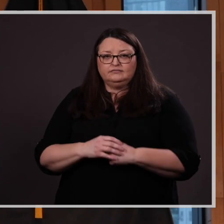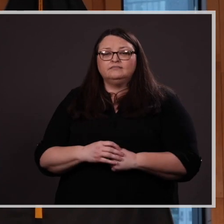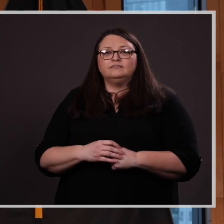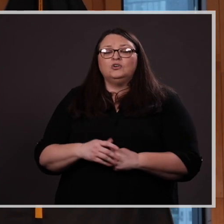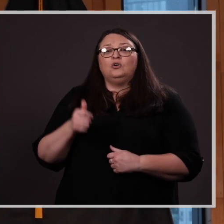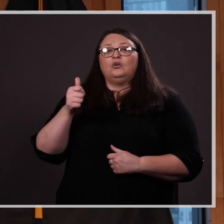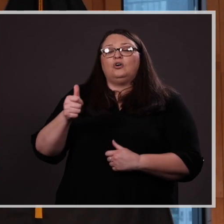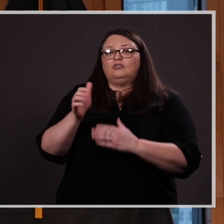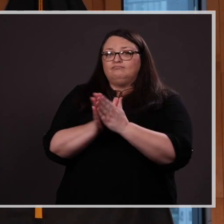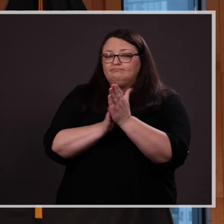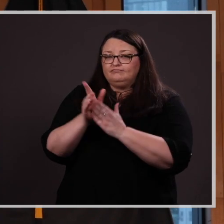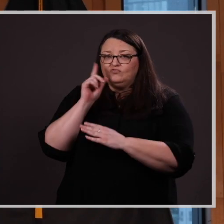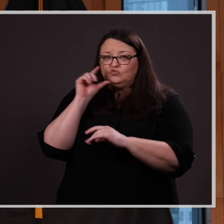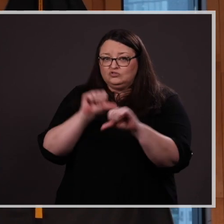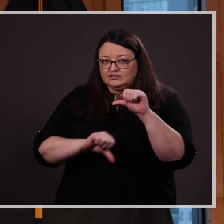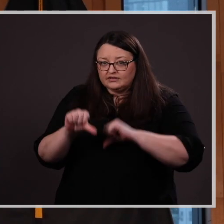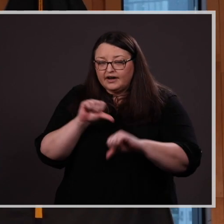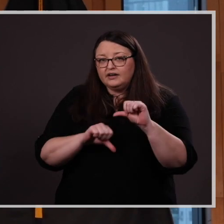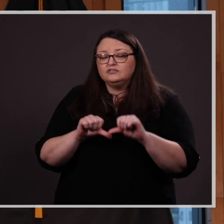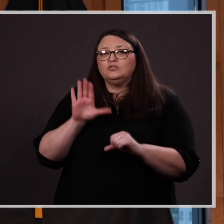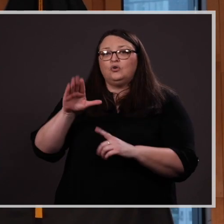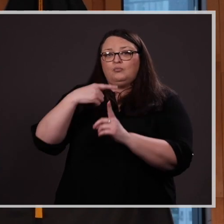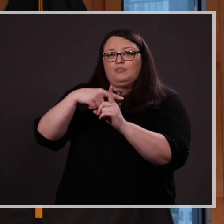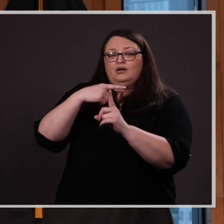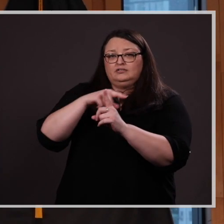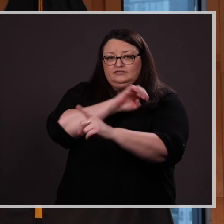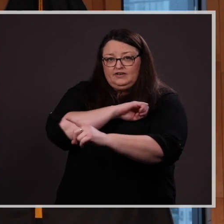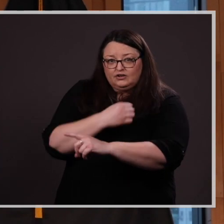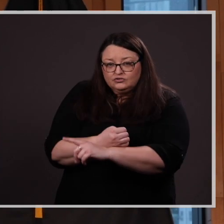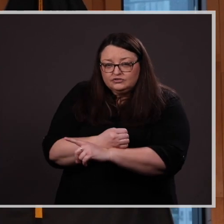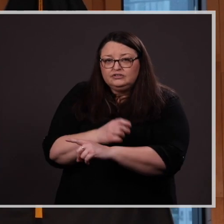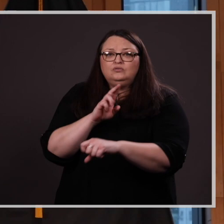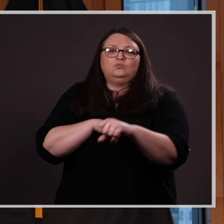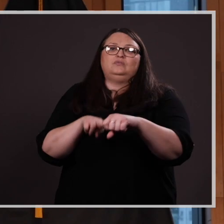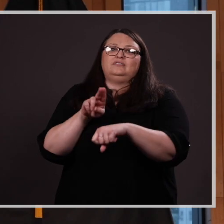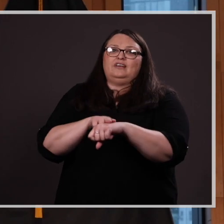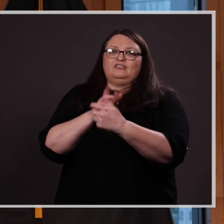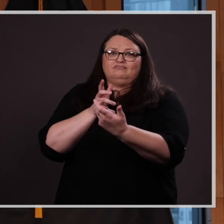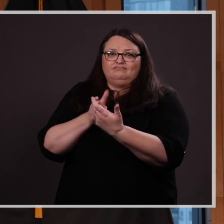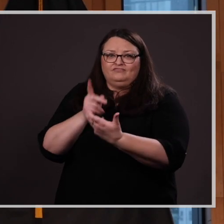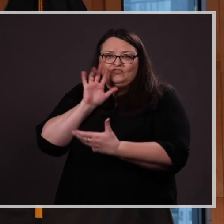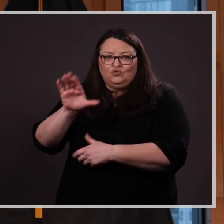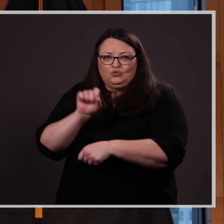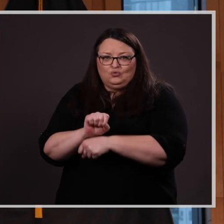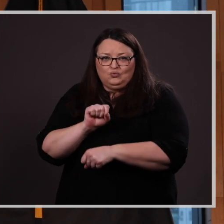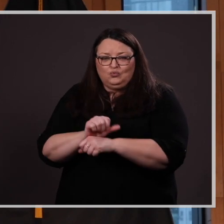Her passion for sciences and her positive energy was a natural fit for her work with